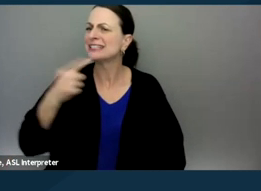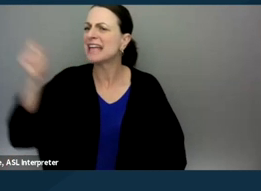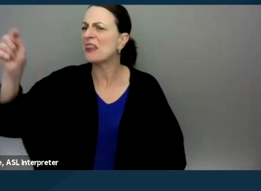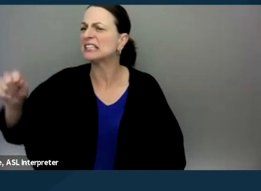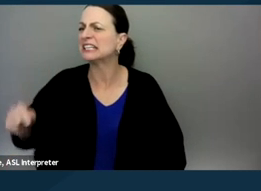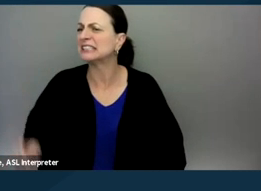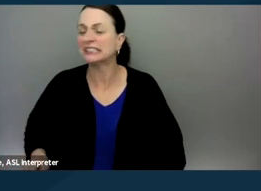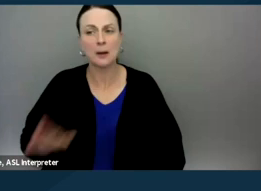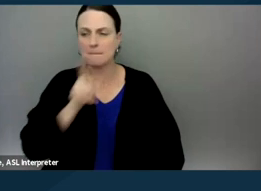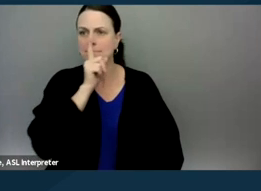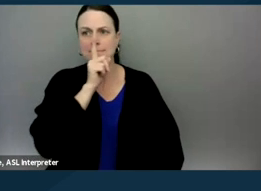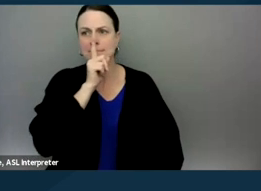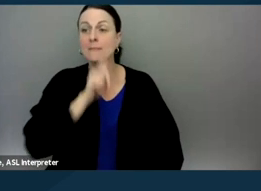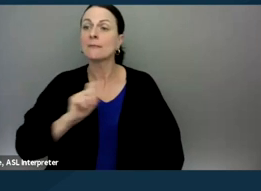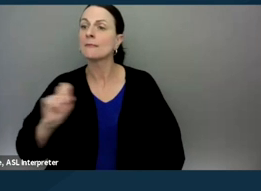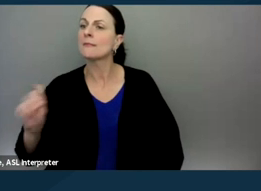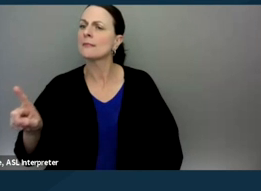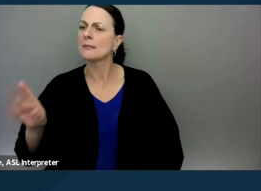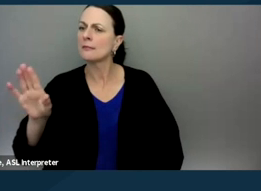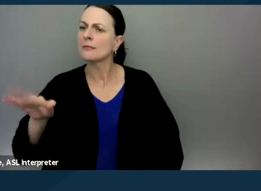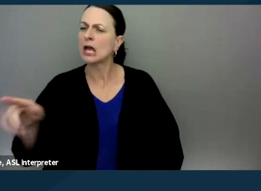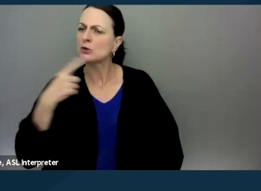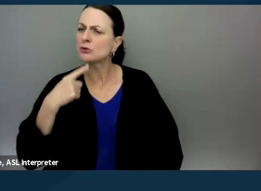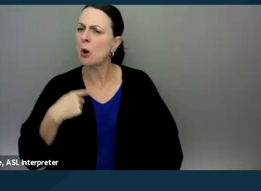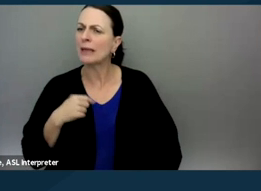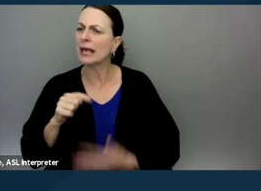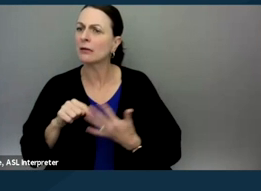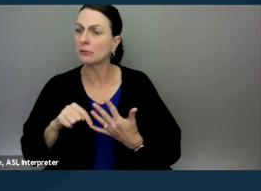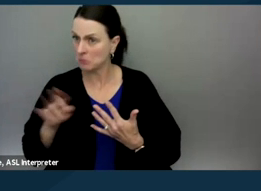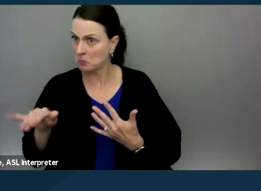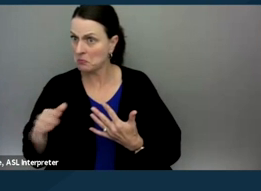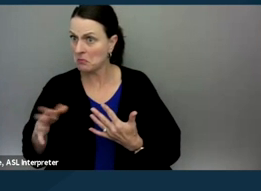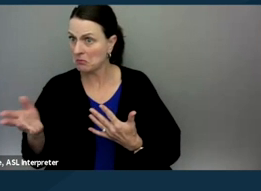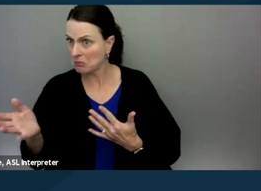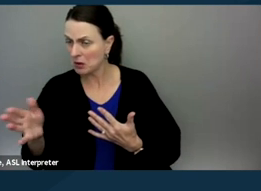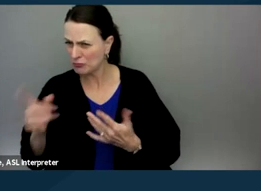and instead she's asking the parent in a way that's explanatory for the hearing officer